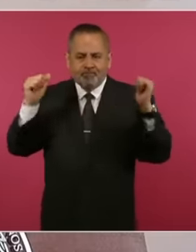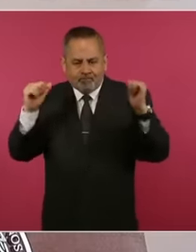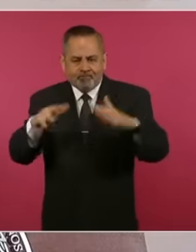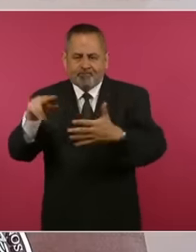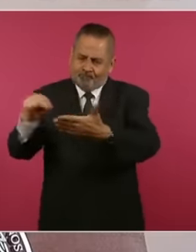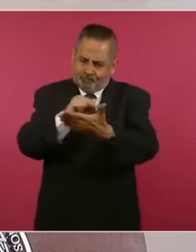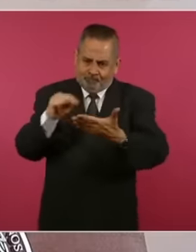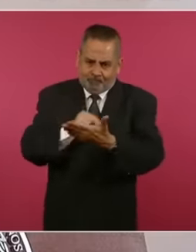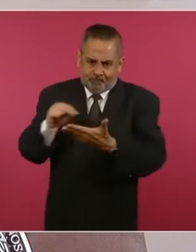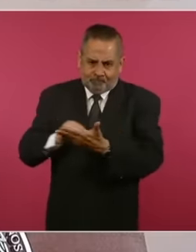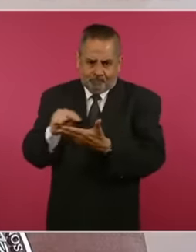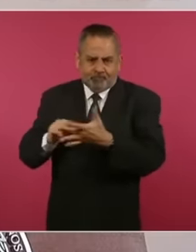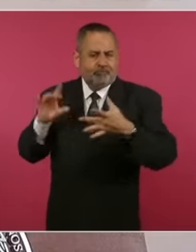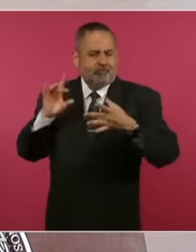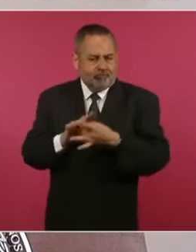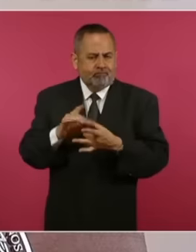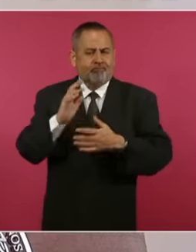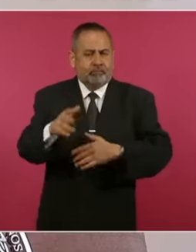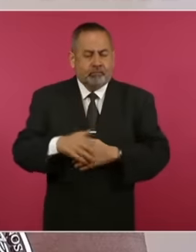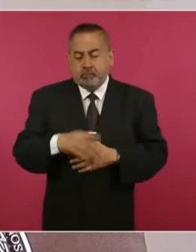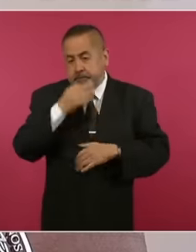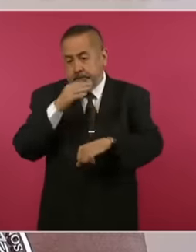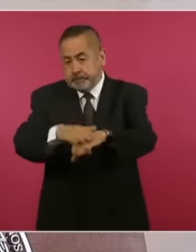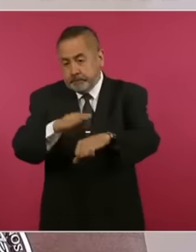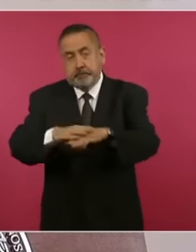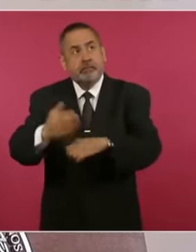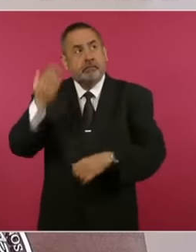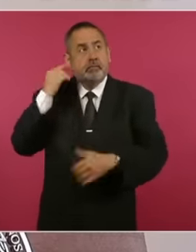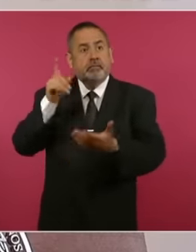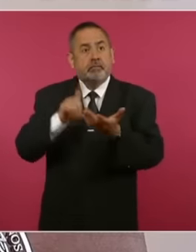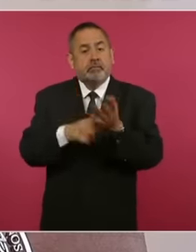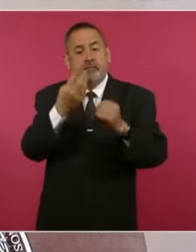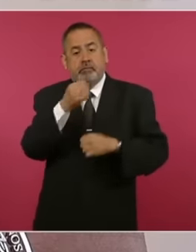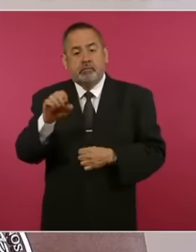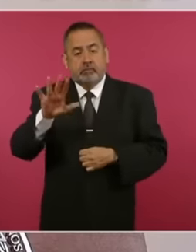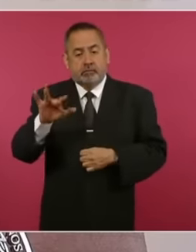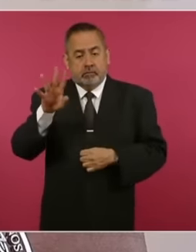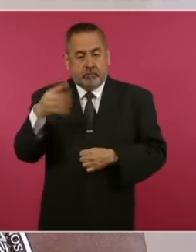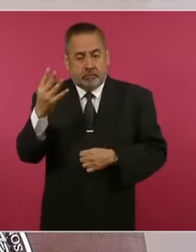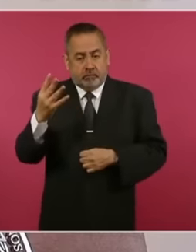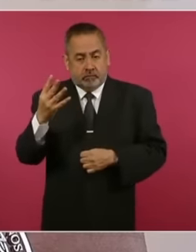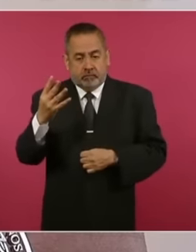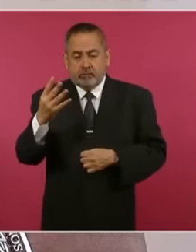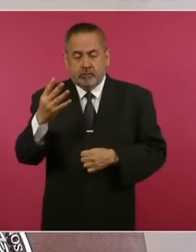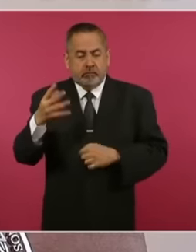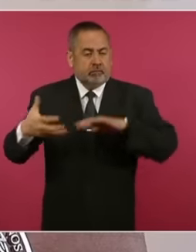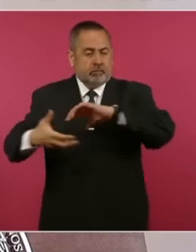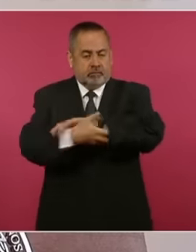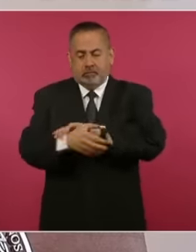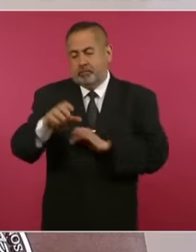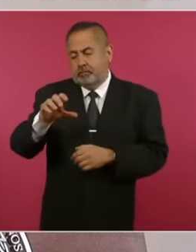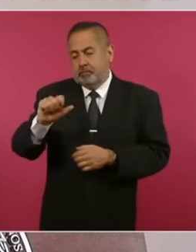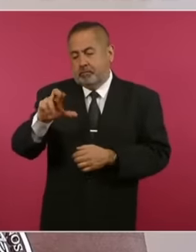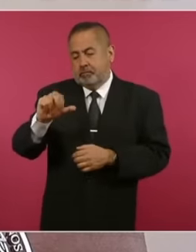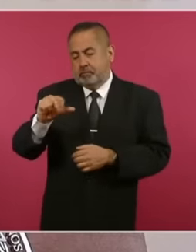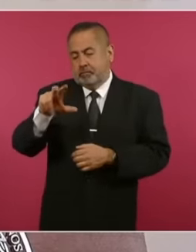just pointing out that the 1954 Caracas convention has three articles the right of the